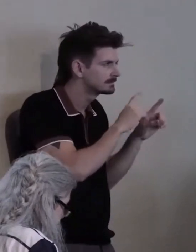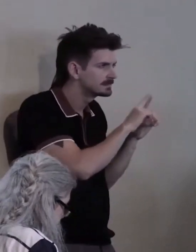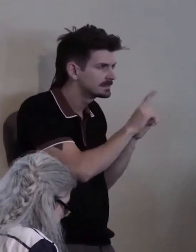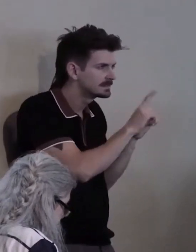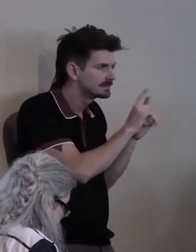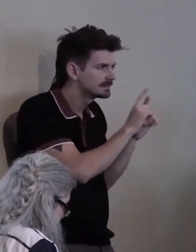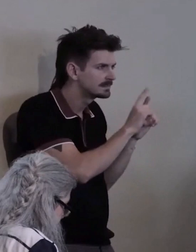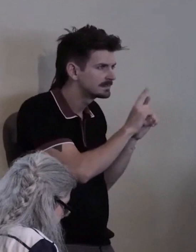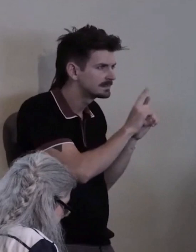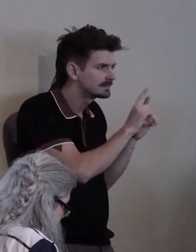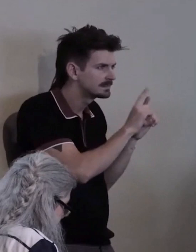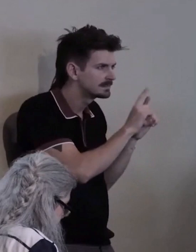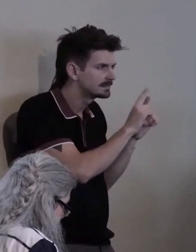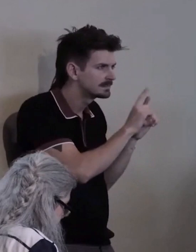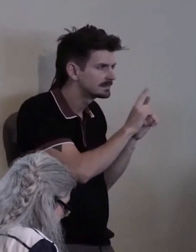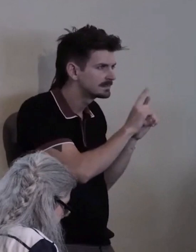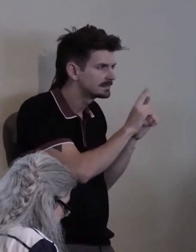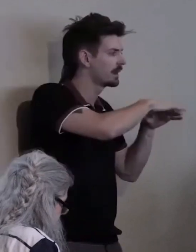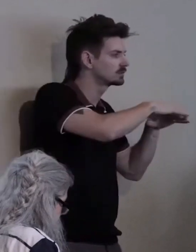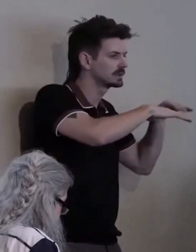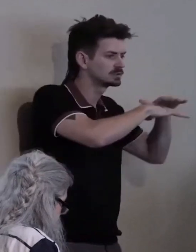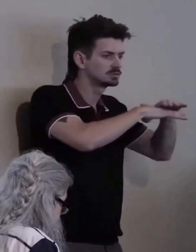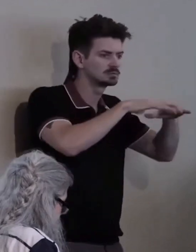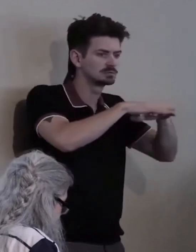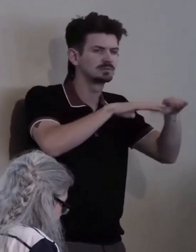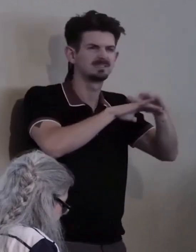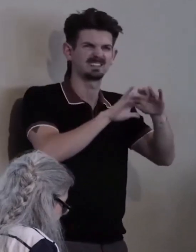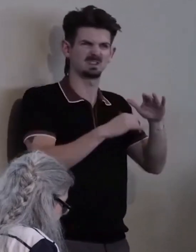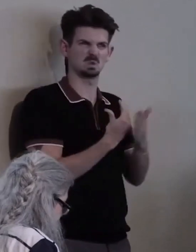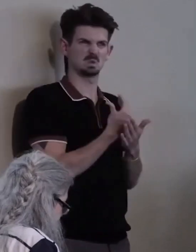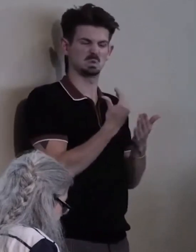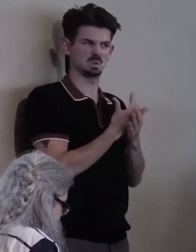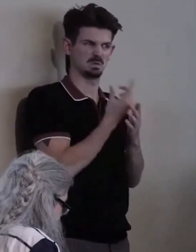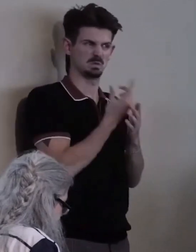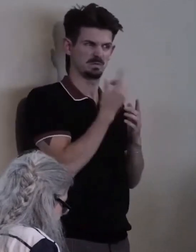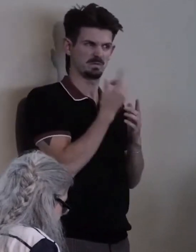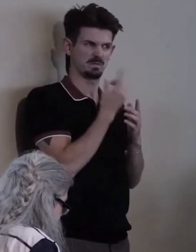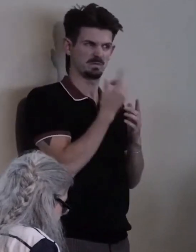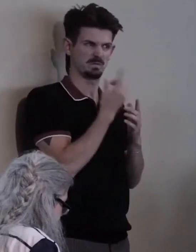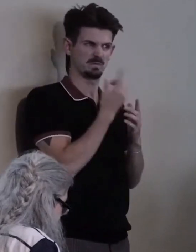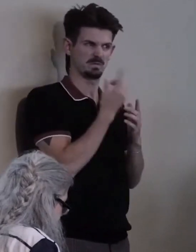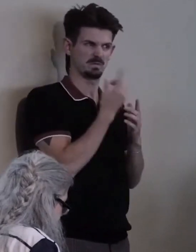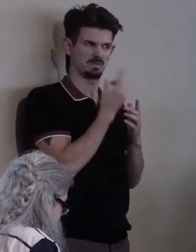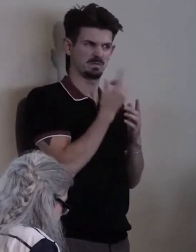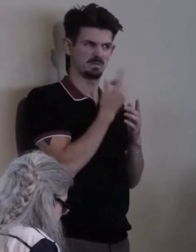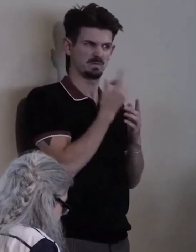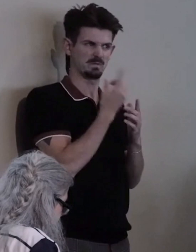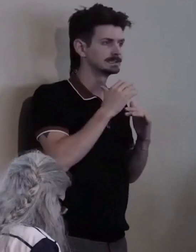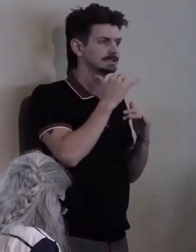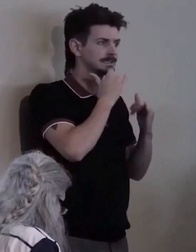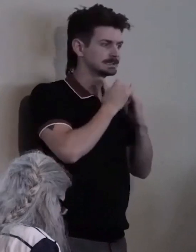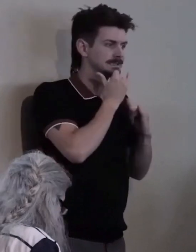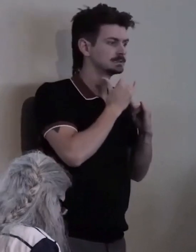We had to learn as we went, we made mistakes and we tried again.